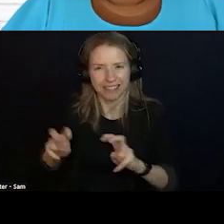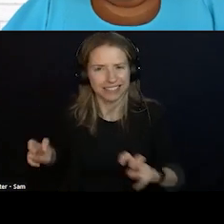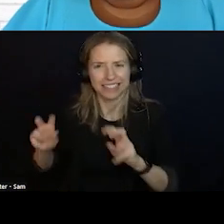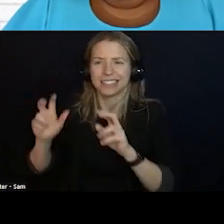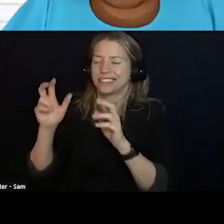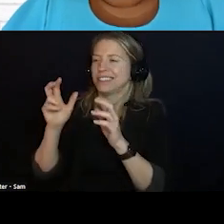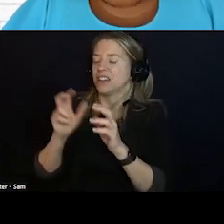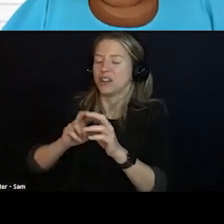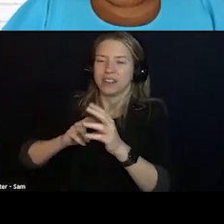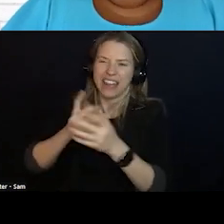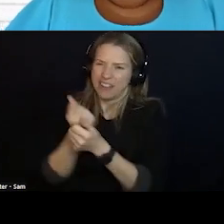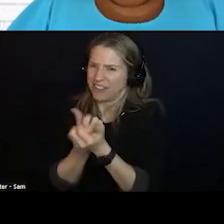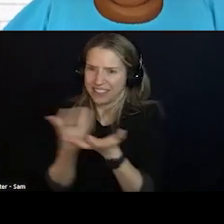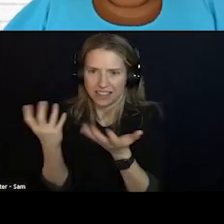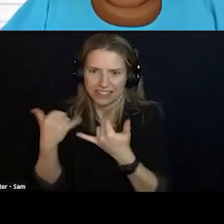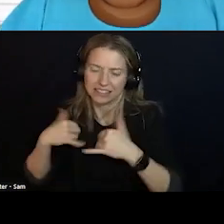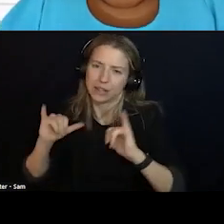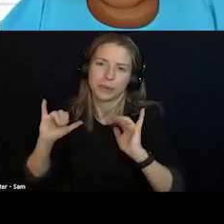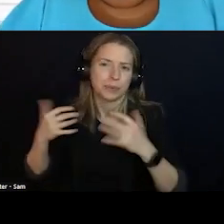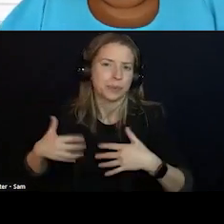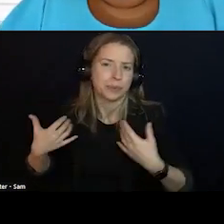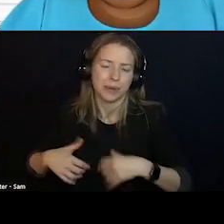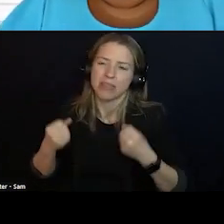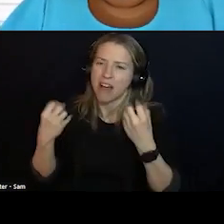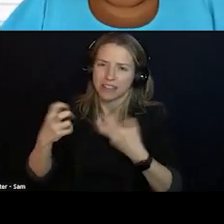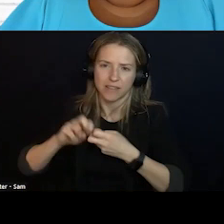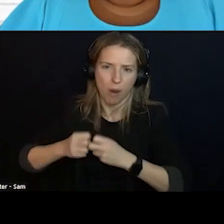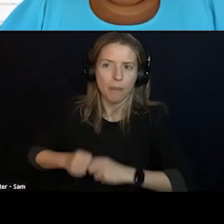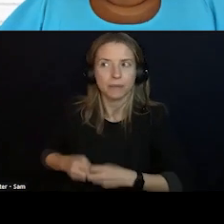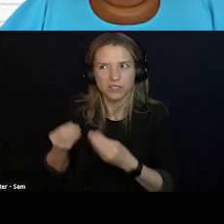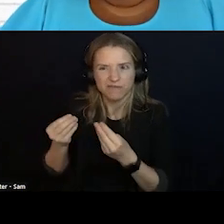JAM LAST WEEK WITH GOOGLE, THERE ARE WAYS THAT WE CAN LEVERAGE